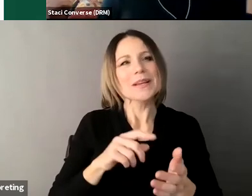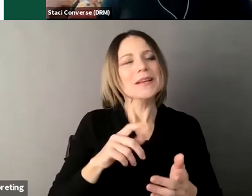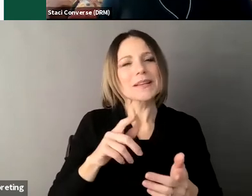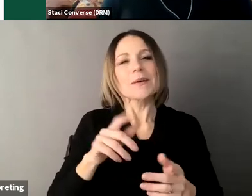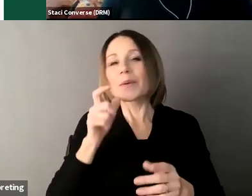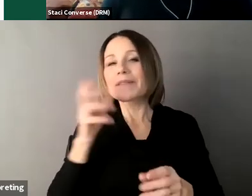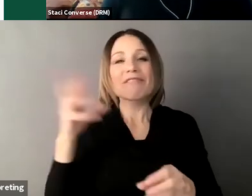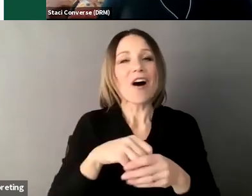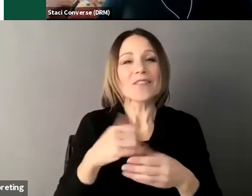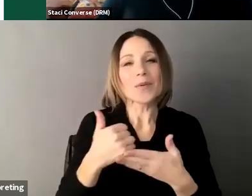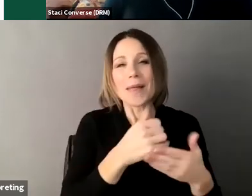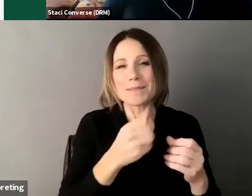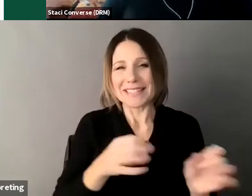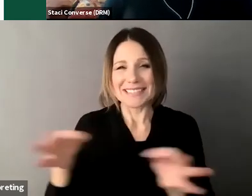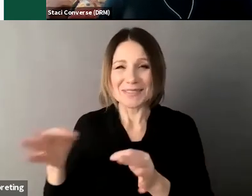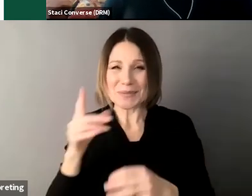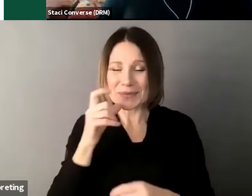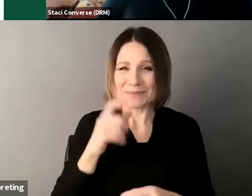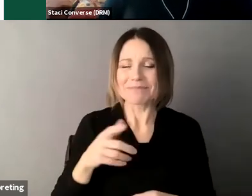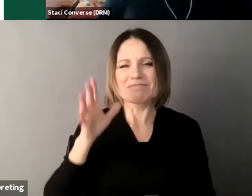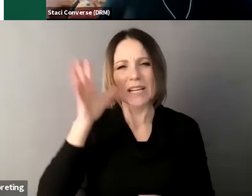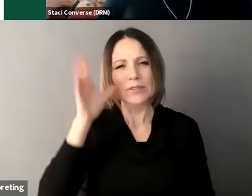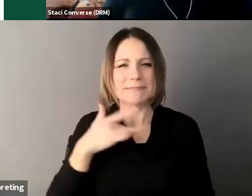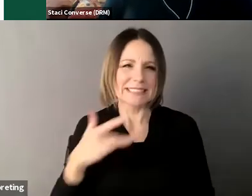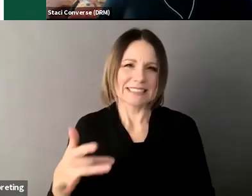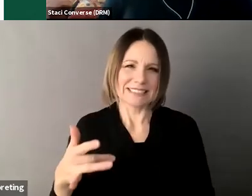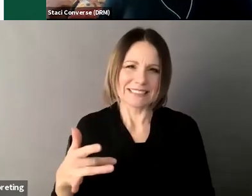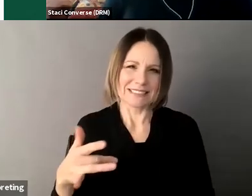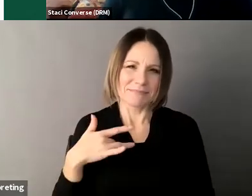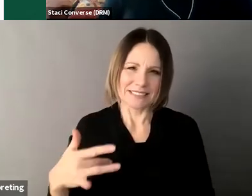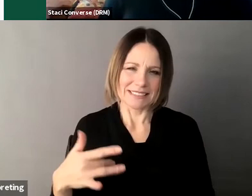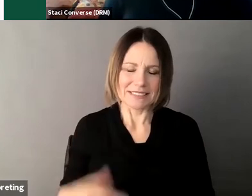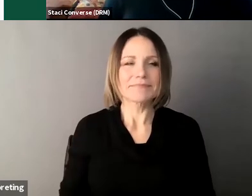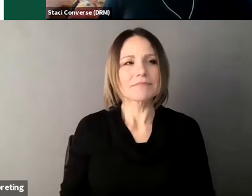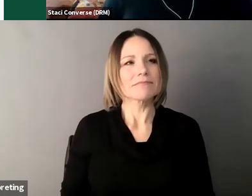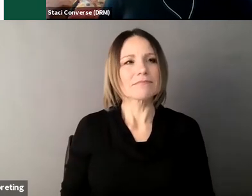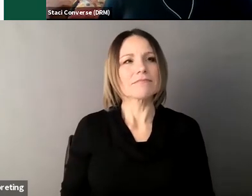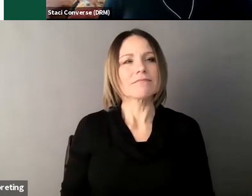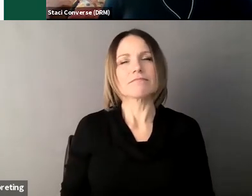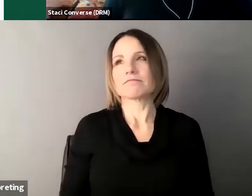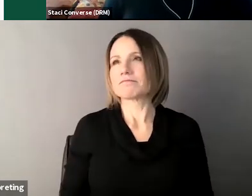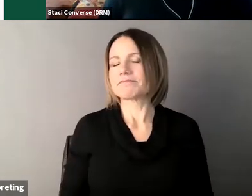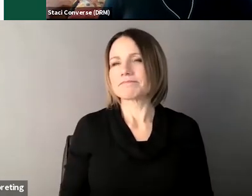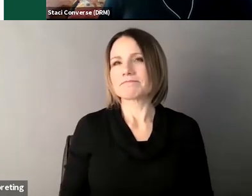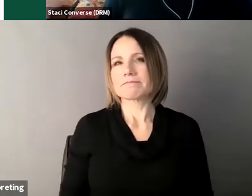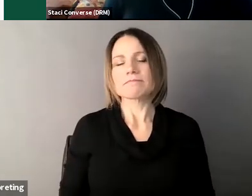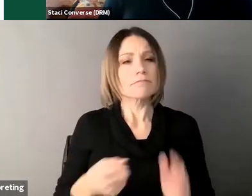um parents are usually part of decisions sometimes we see that um individuals would rather have